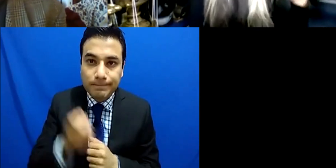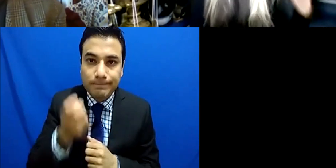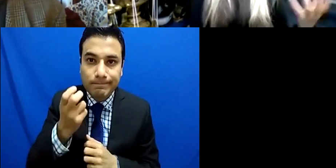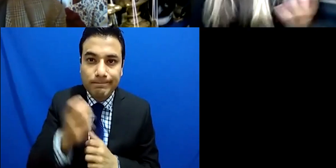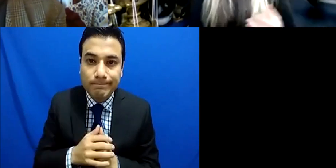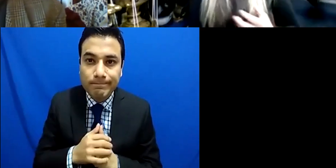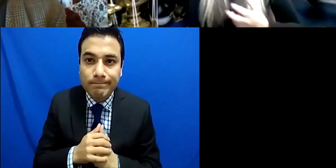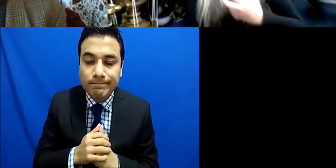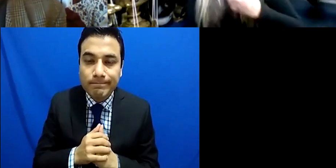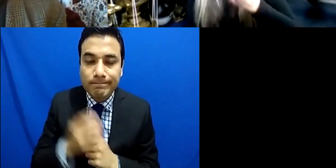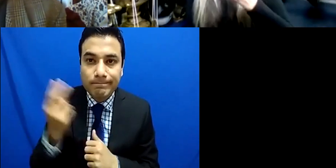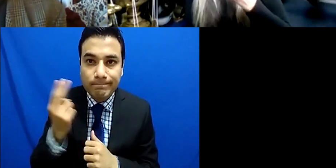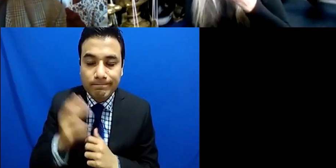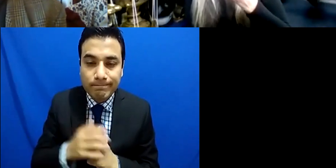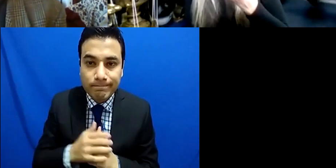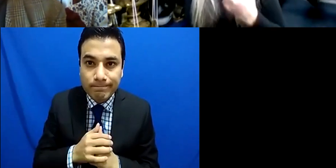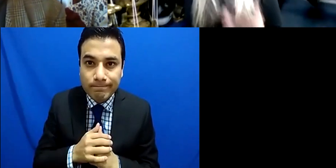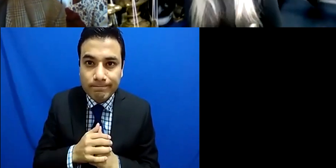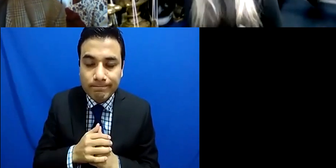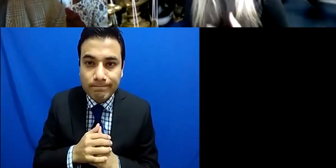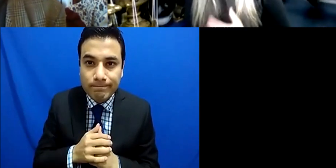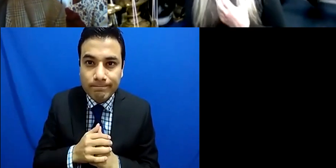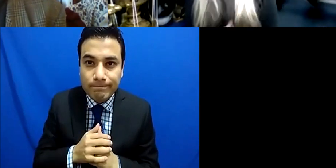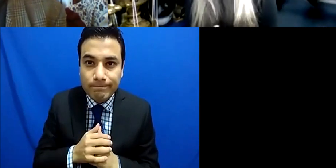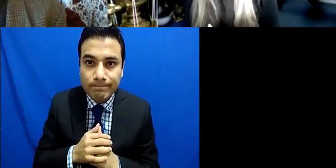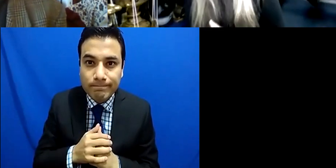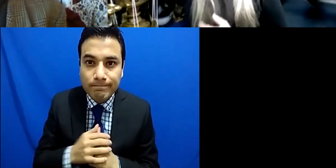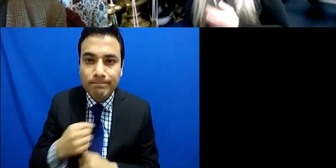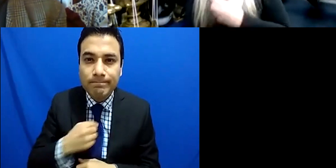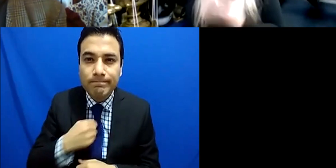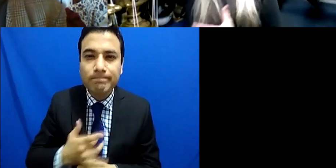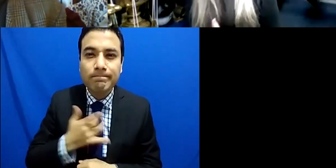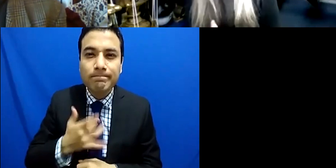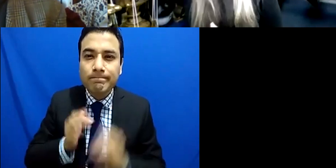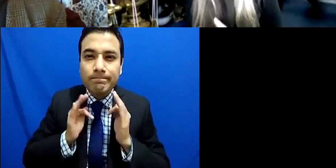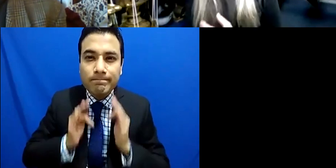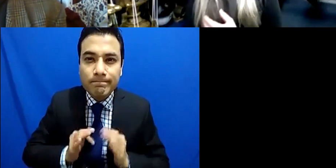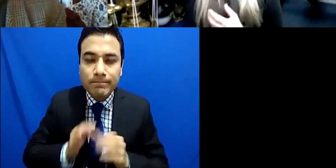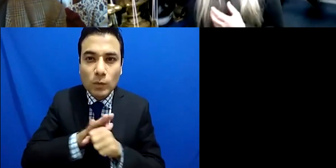comfortable with what you feel nervous about or anxious about or uncomfortable with and it's